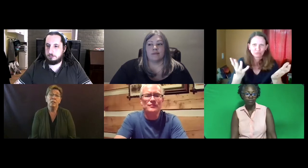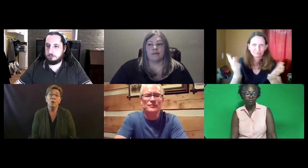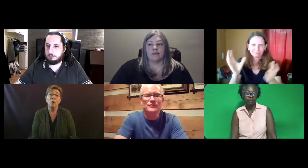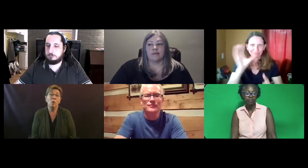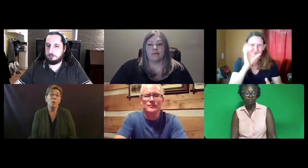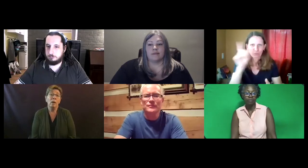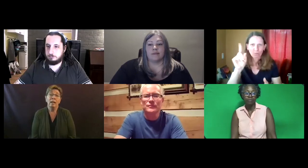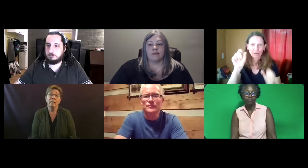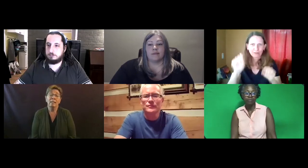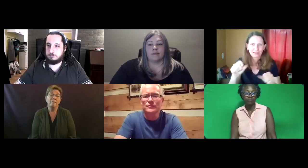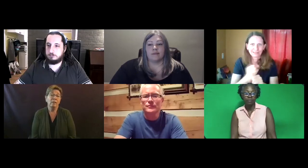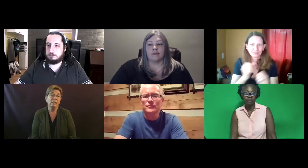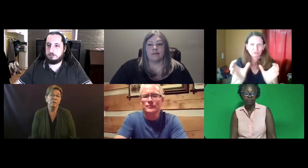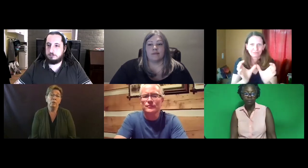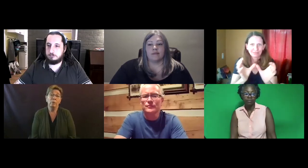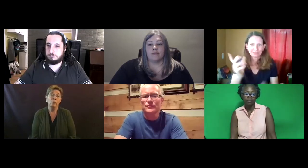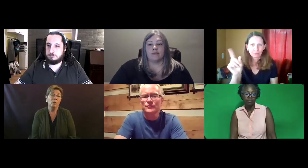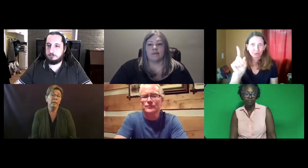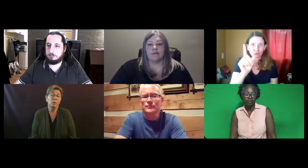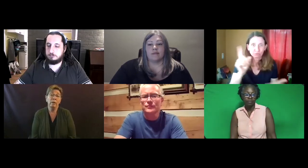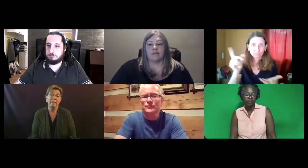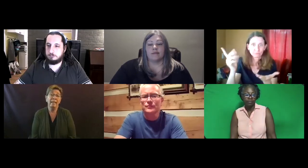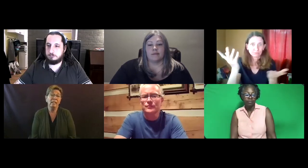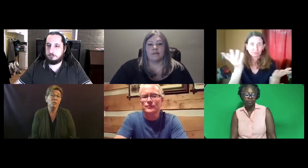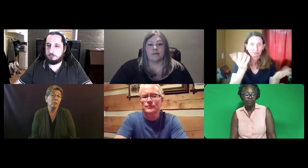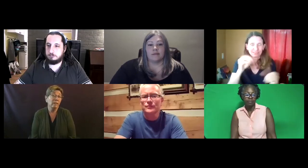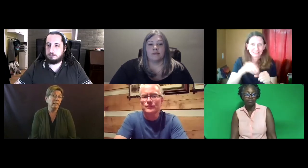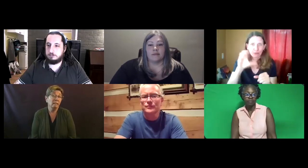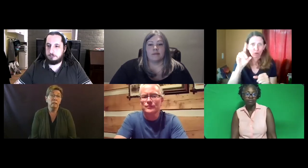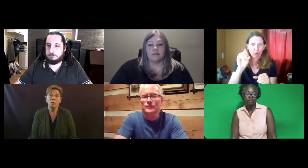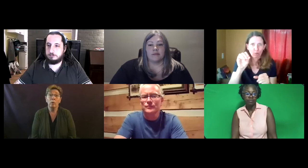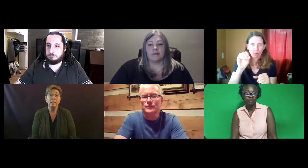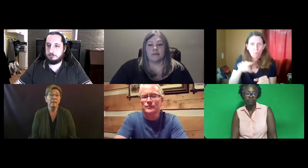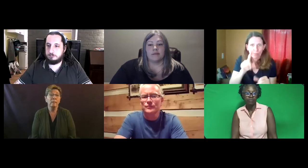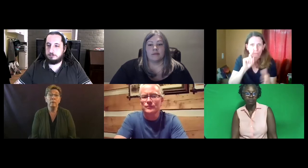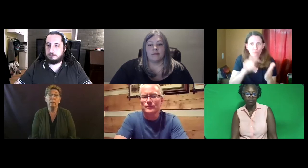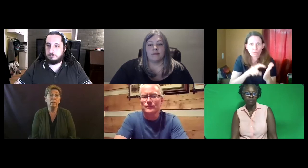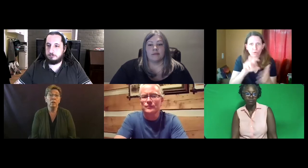So it's not fair to deaf interpreters, because where can they get certified? What's available?